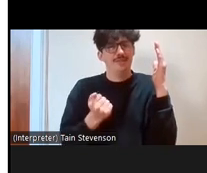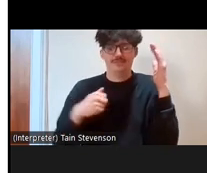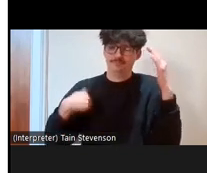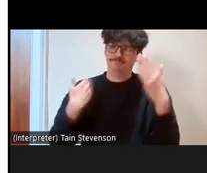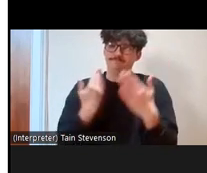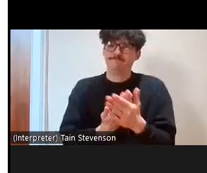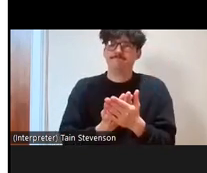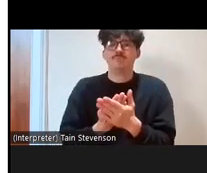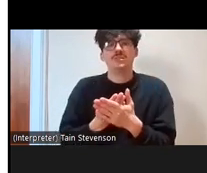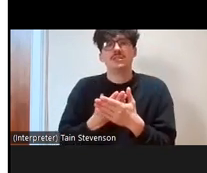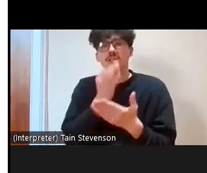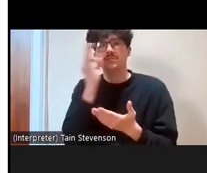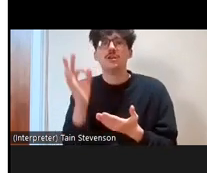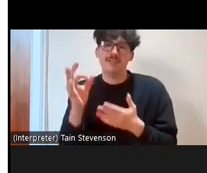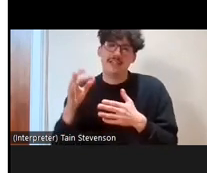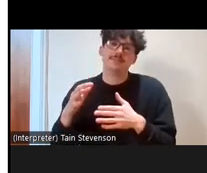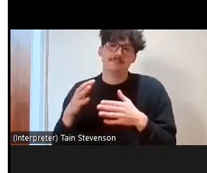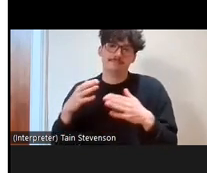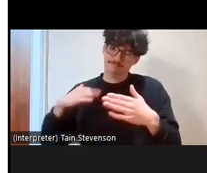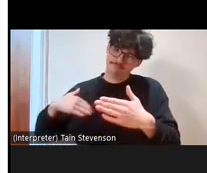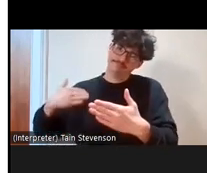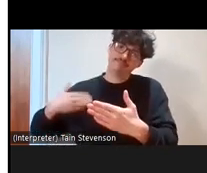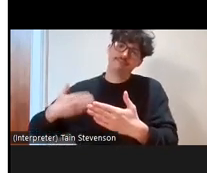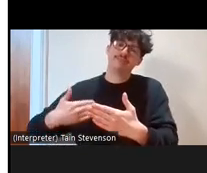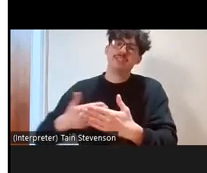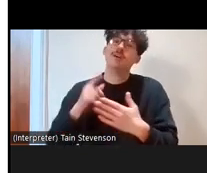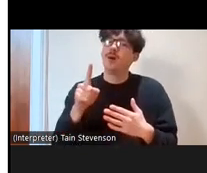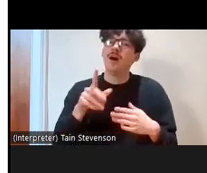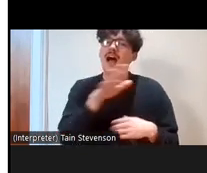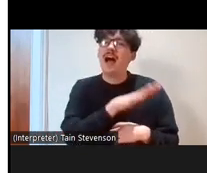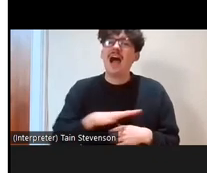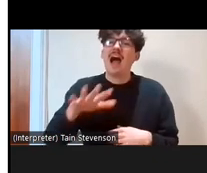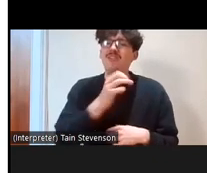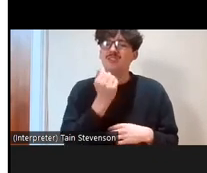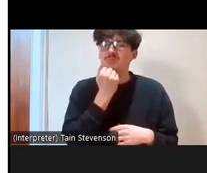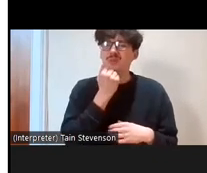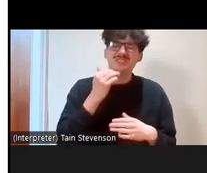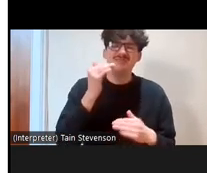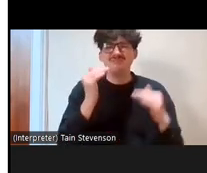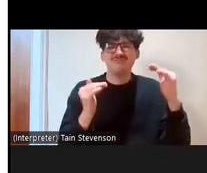began. The average numbers, although they're virtually identical where volunteers from the